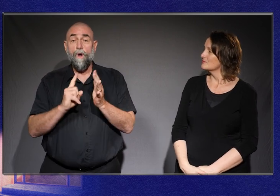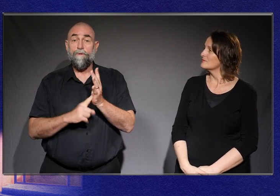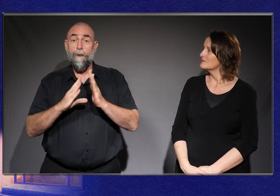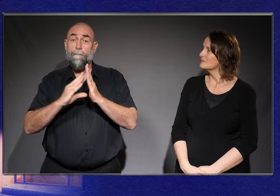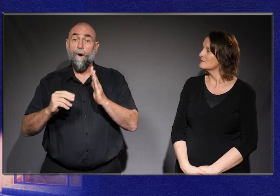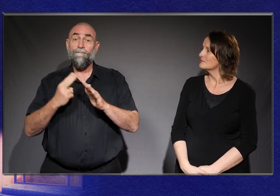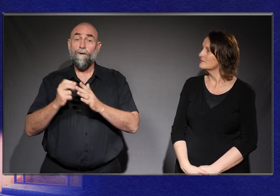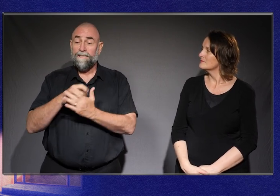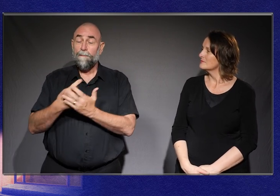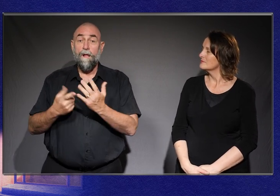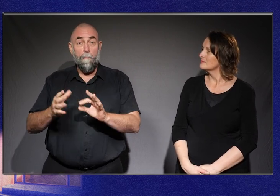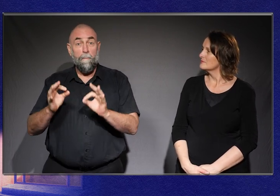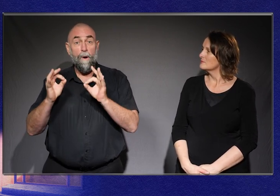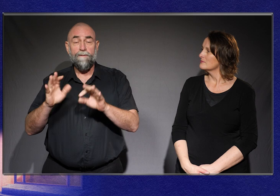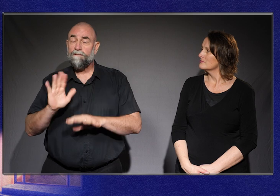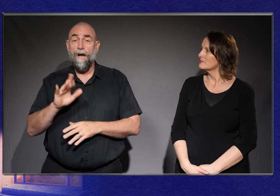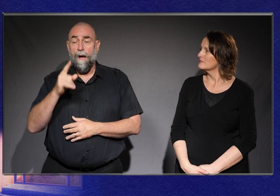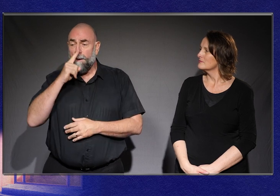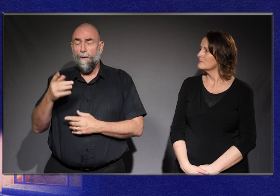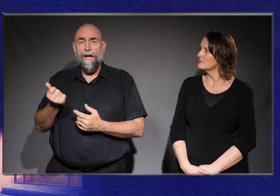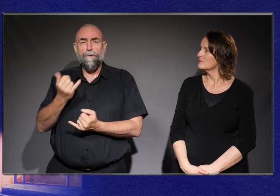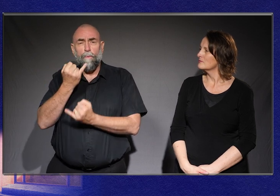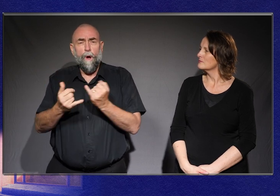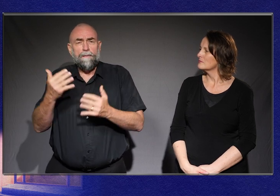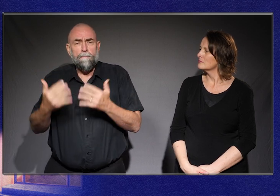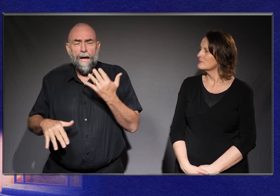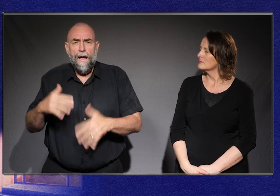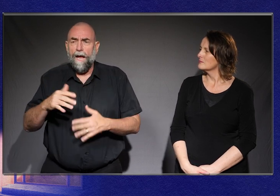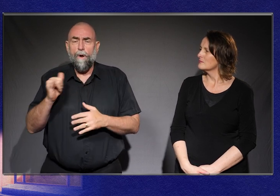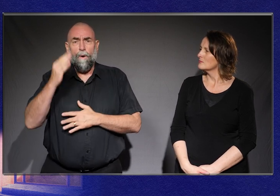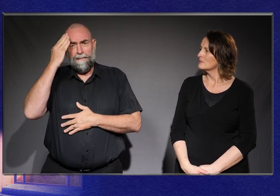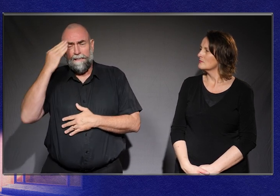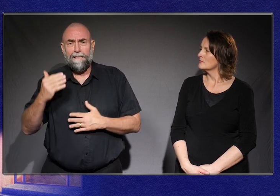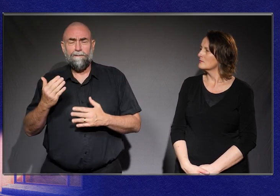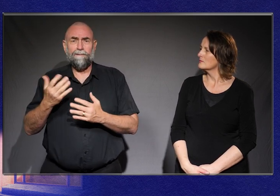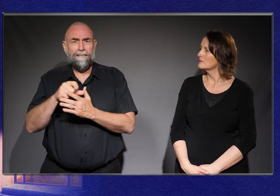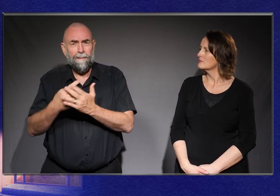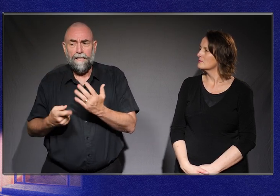For people living with chronic pain or intellectual disability, it doesn’t really change very much for them.